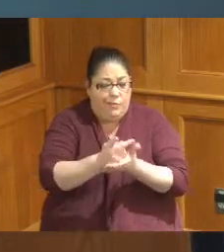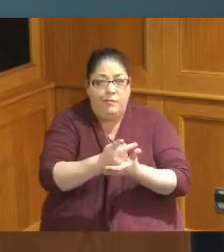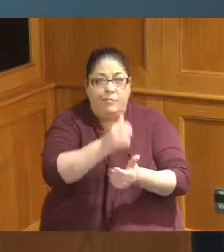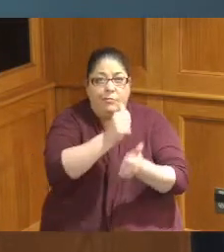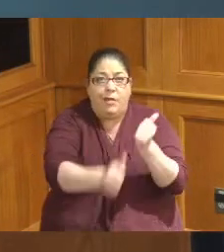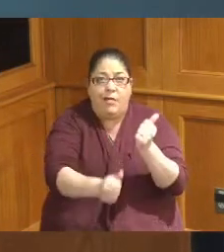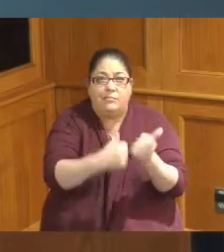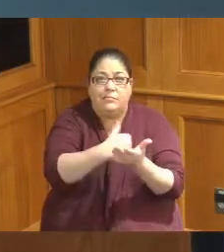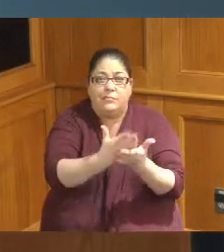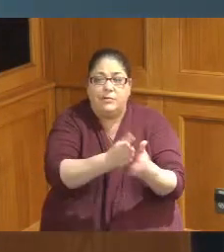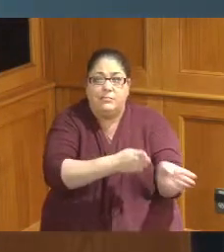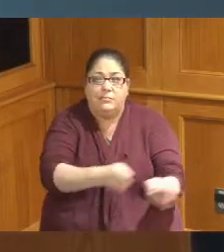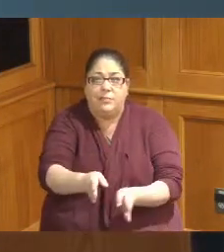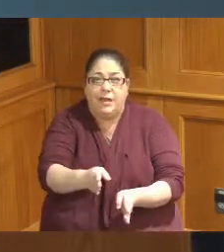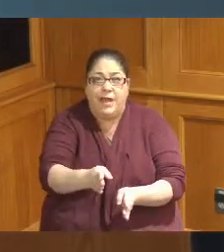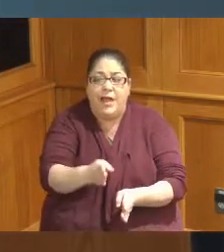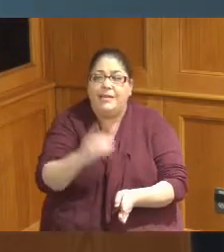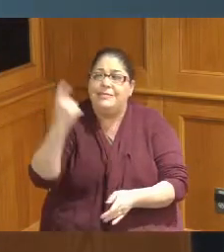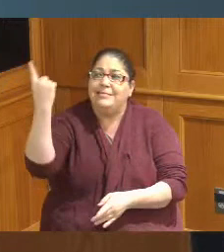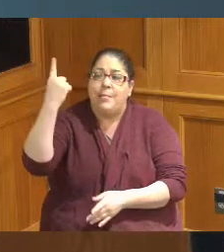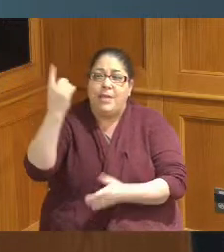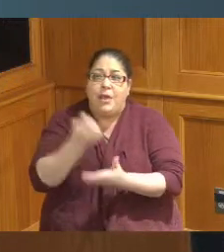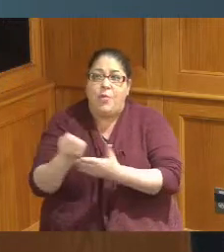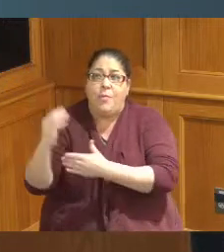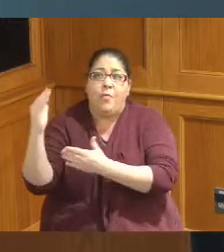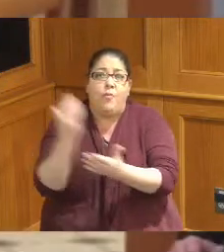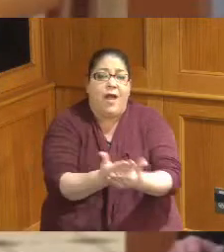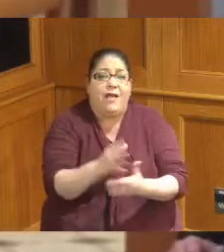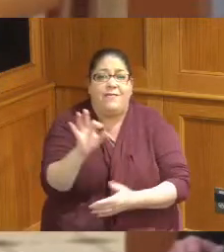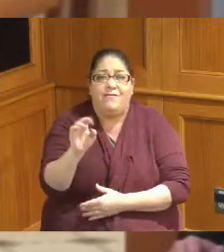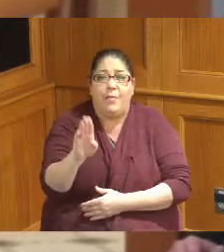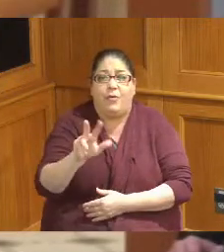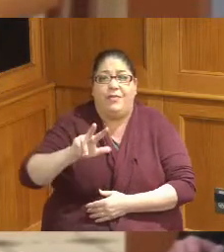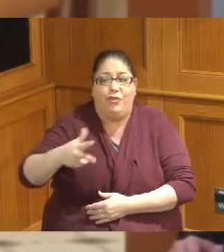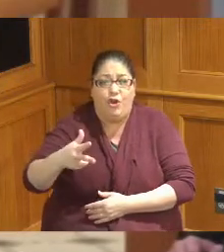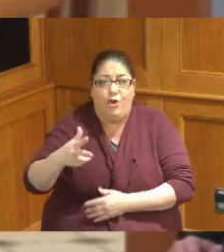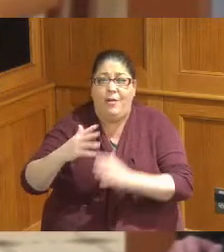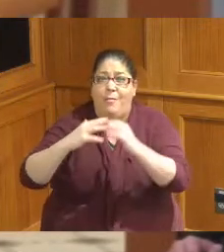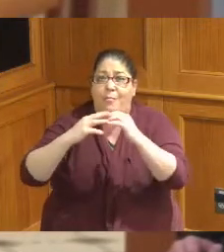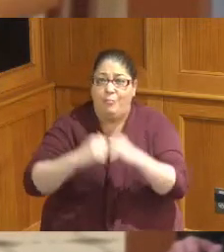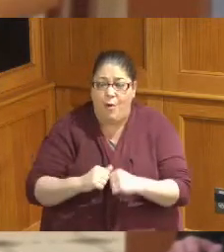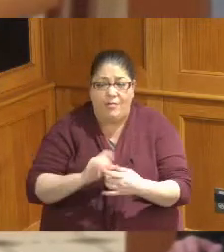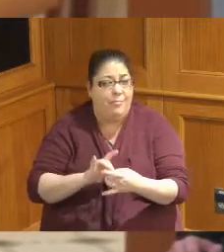came in in February 3rd and that broke it yes so we have a capital project right now it's a design